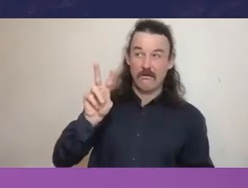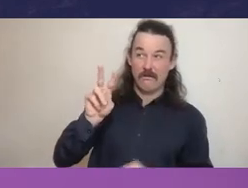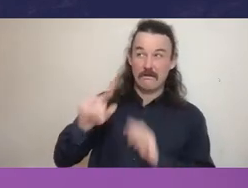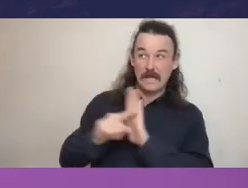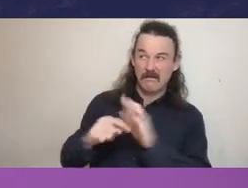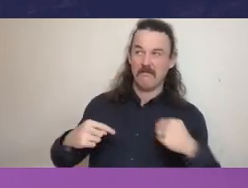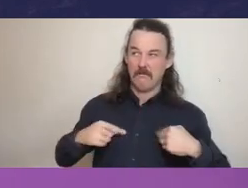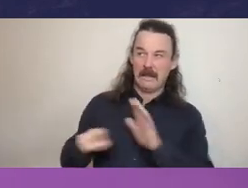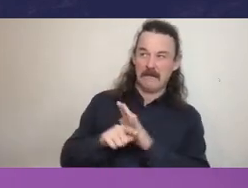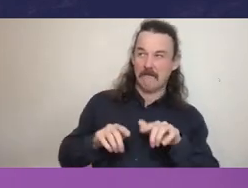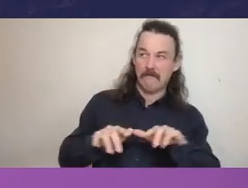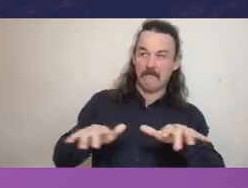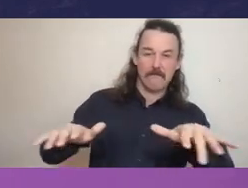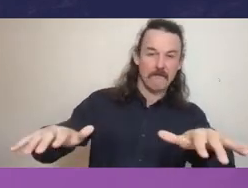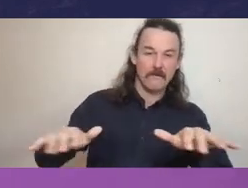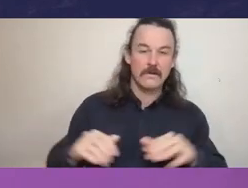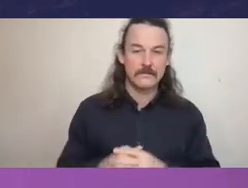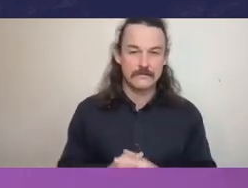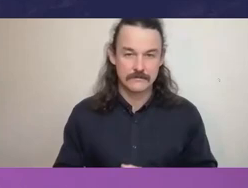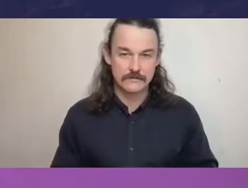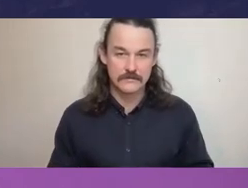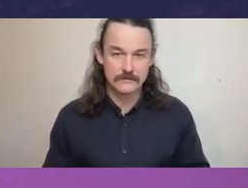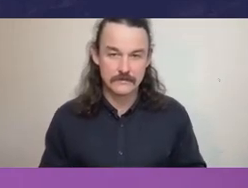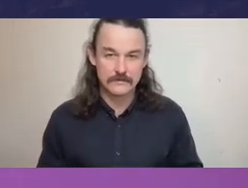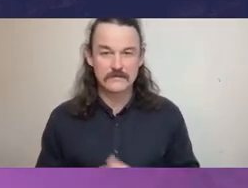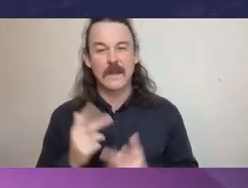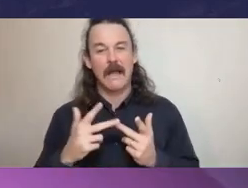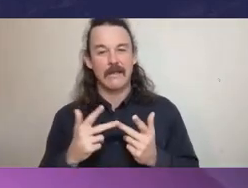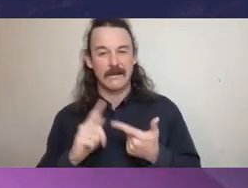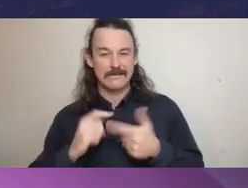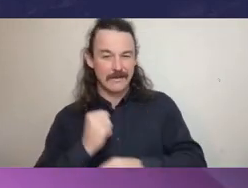Another example I will share that I'm really keen to get thoughts from from my colleagues on this,